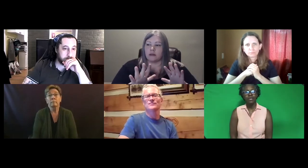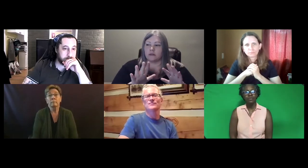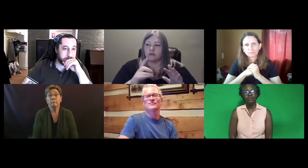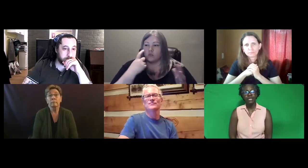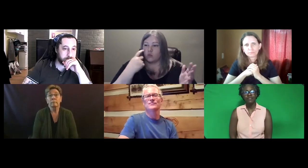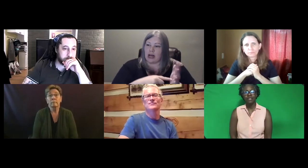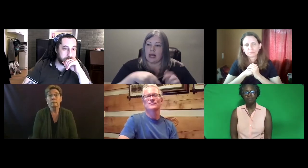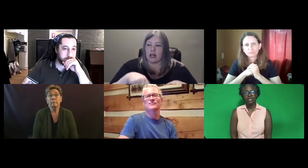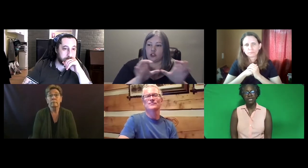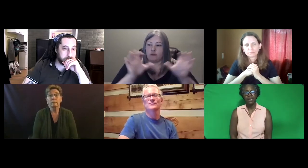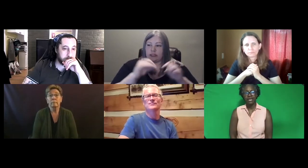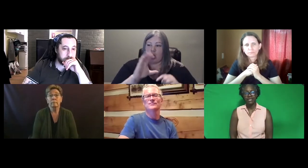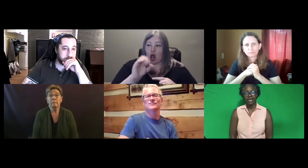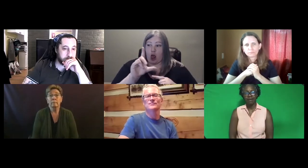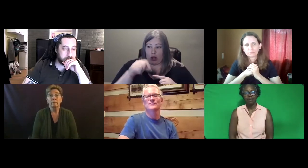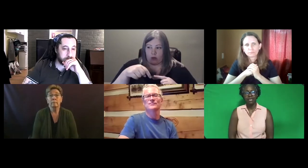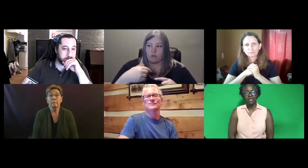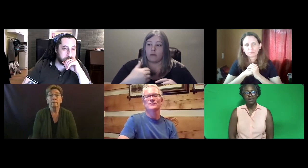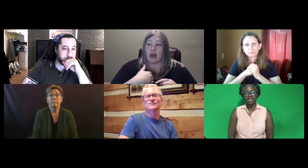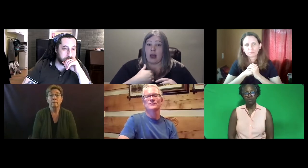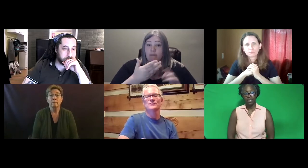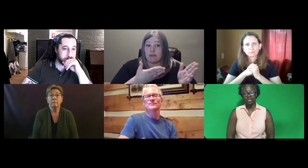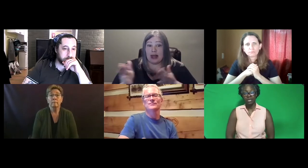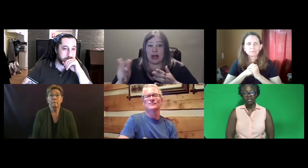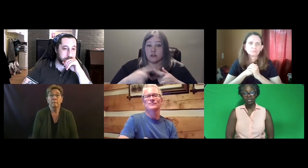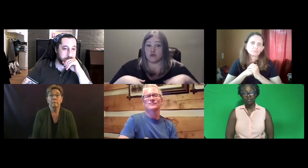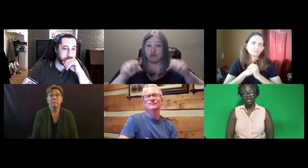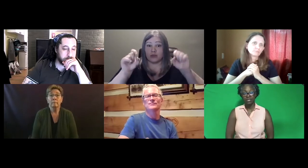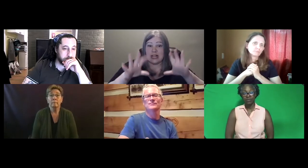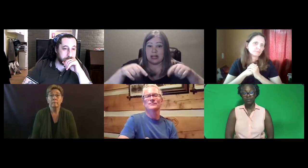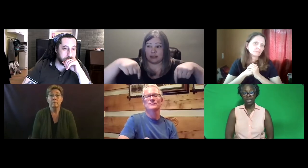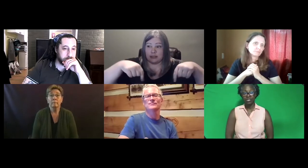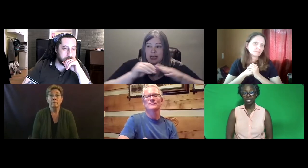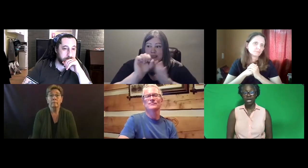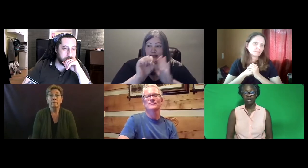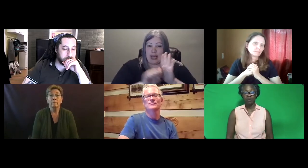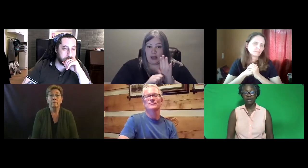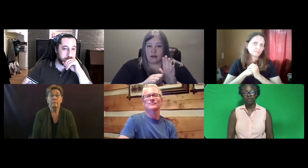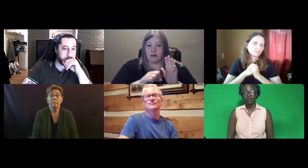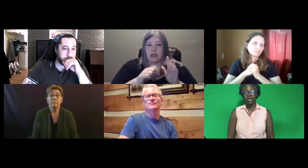I'm wondering if the BEI exam is recognized as a certification in Colorado?